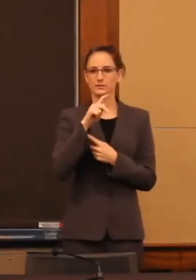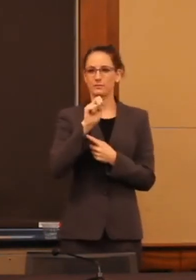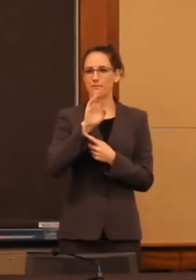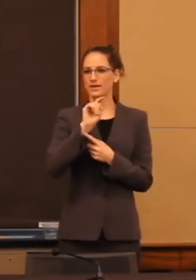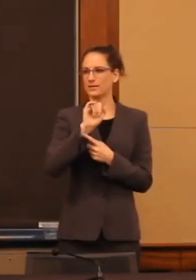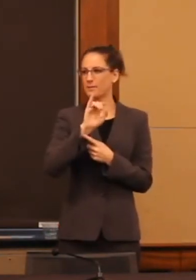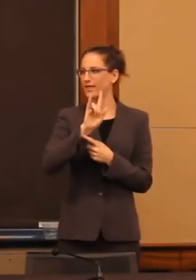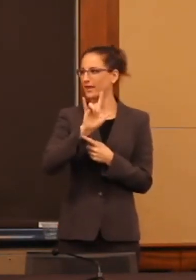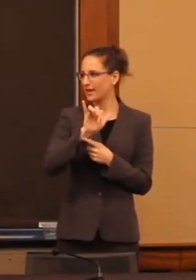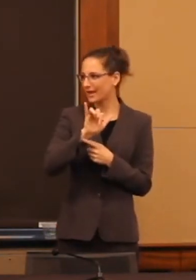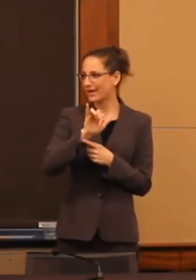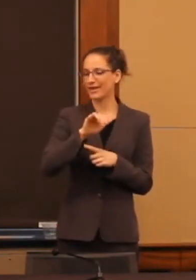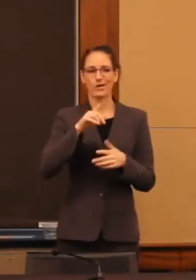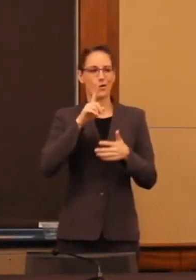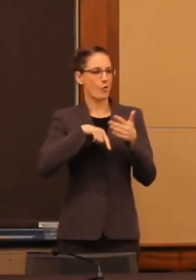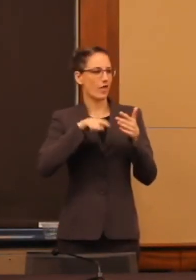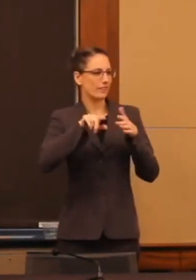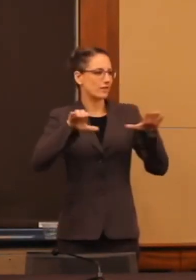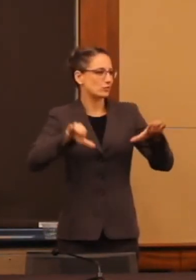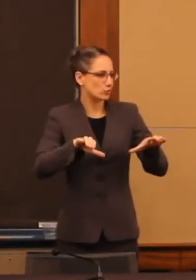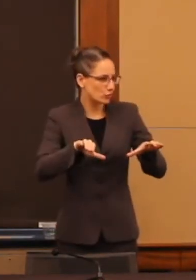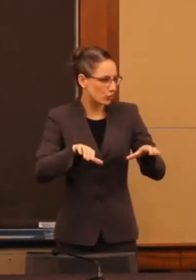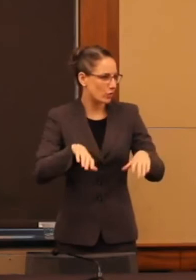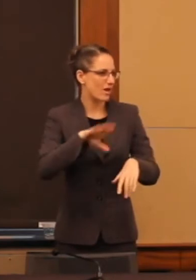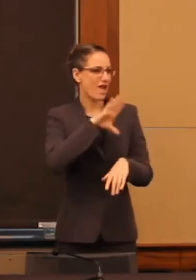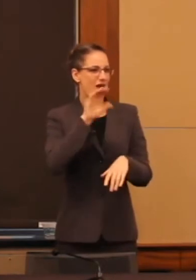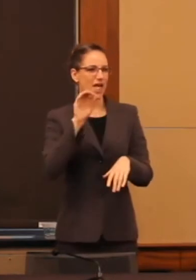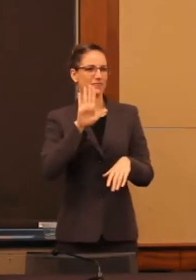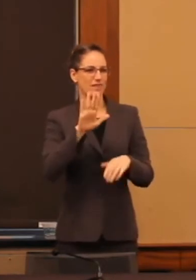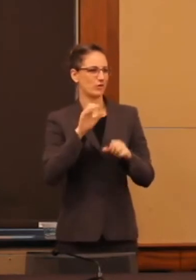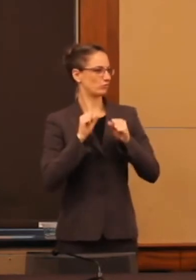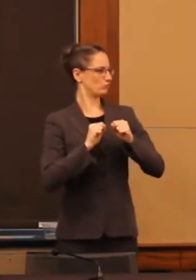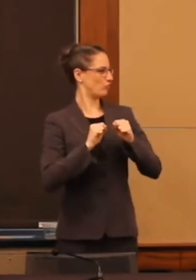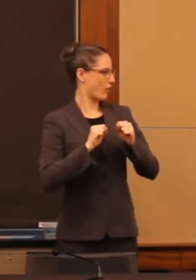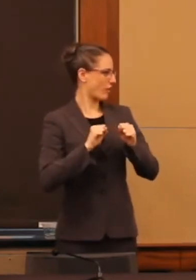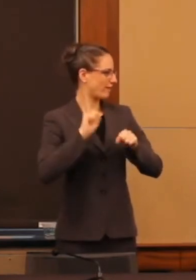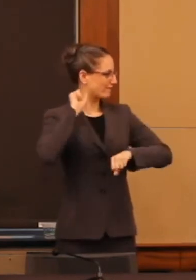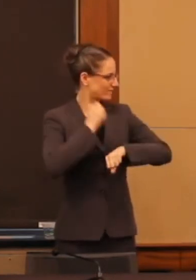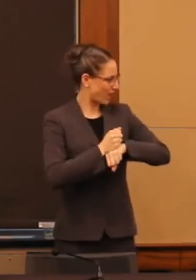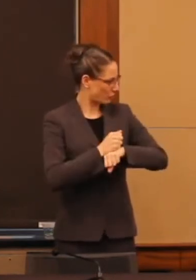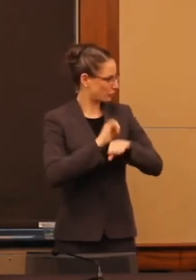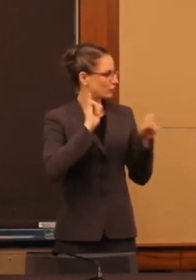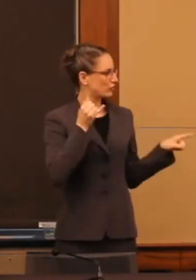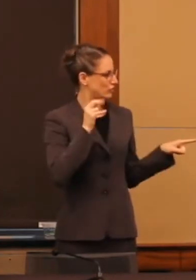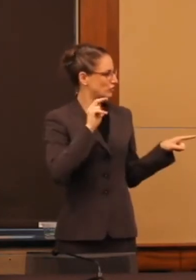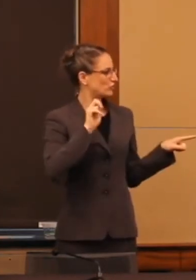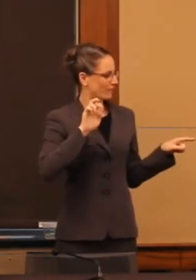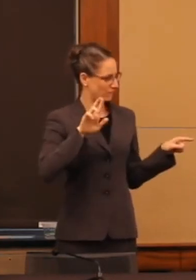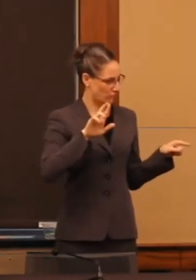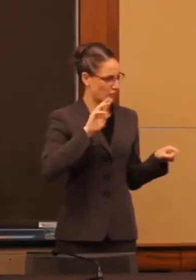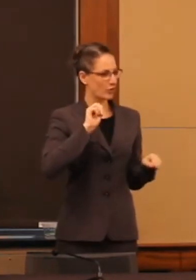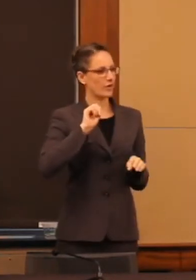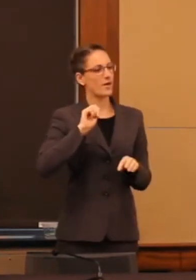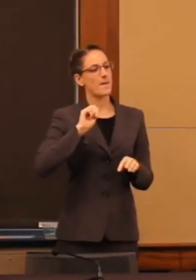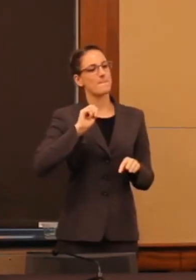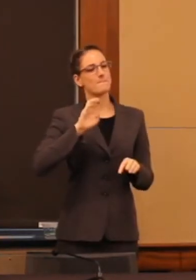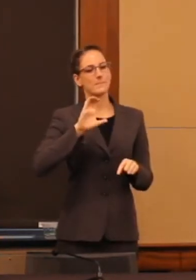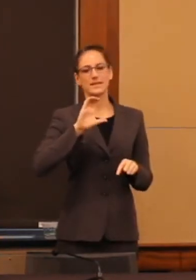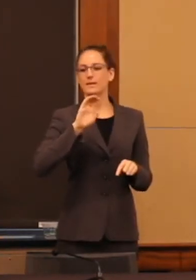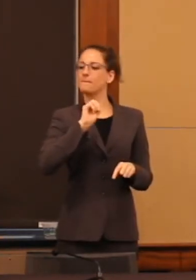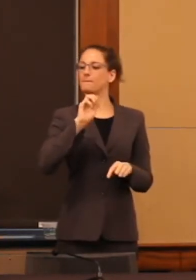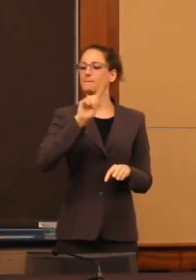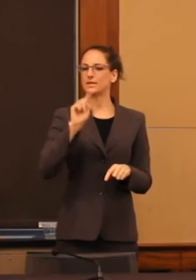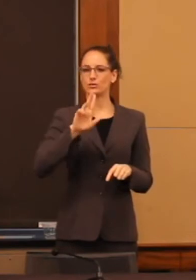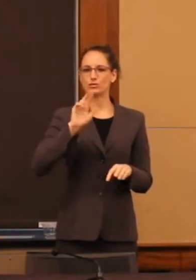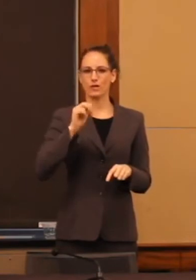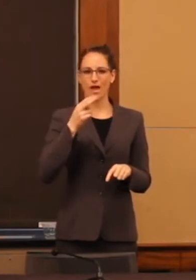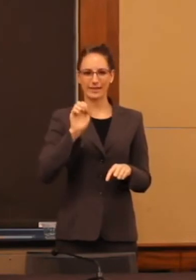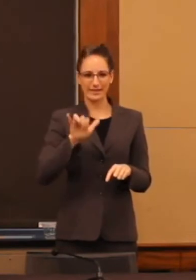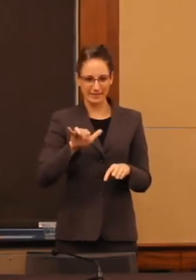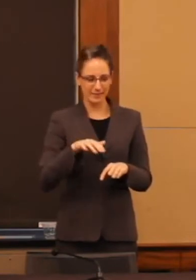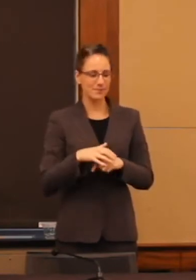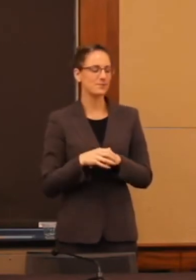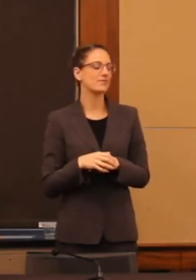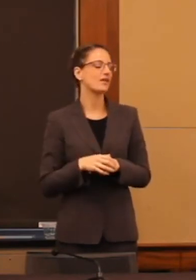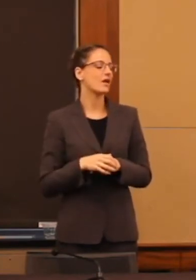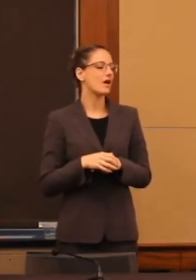And their formidable founder, Jennifer Mizrahi, I think you all know that RespectAbility represents